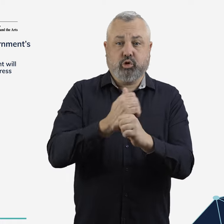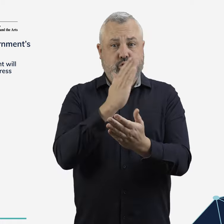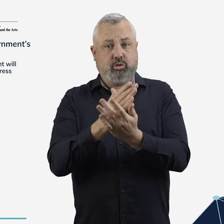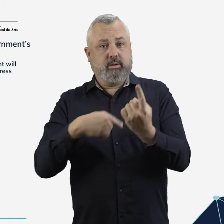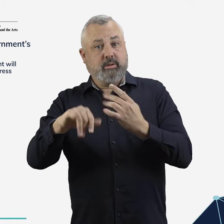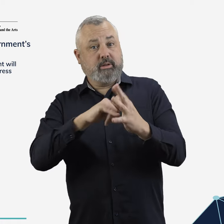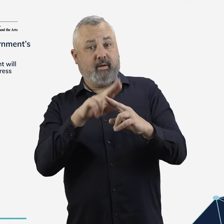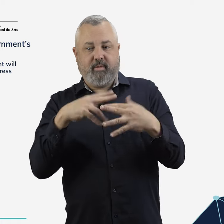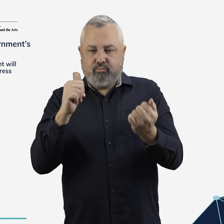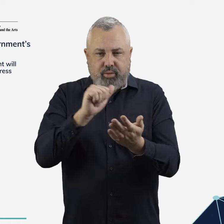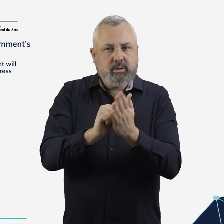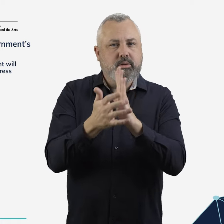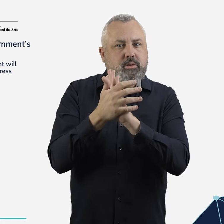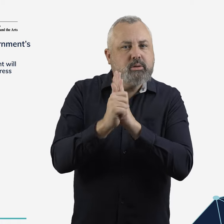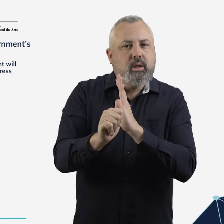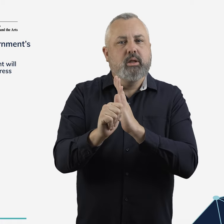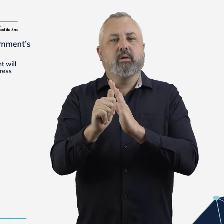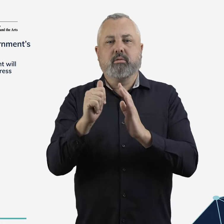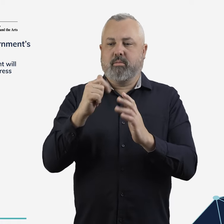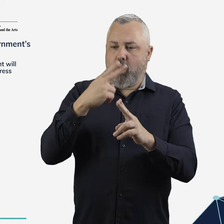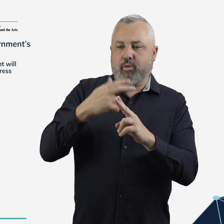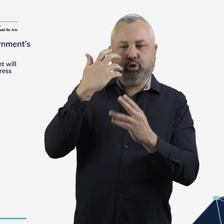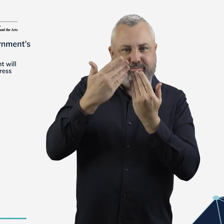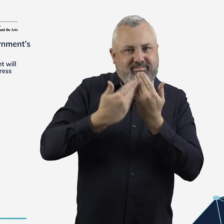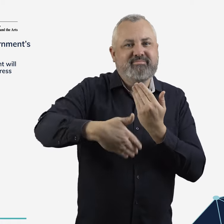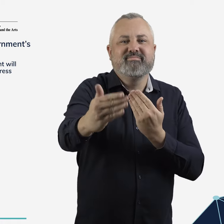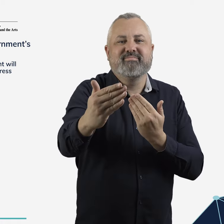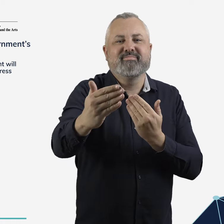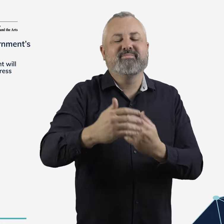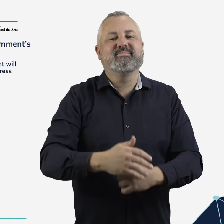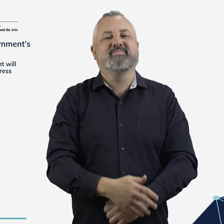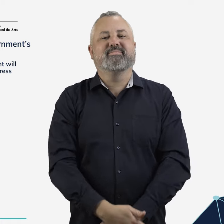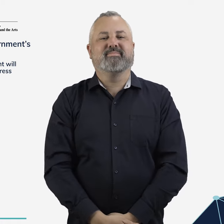provide people with the right skills, now and for the future.